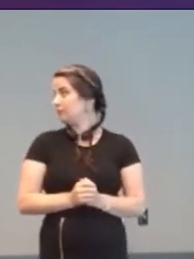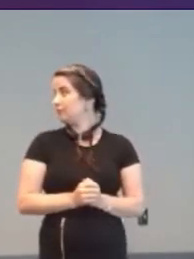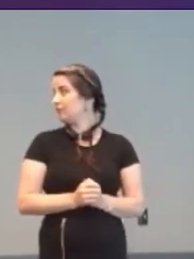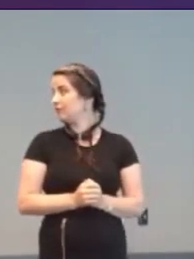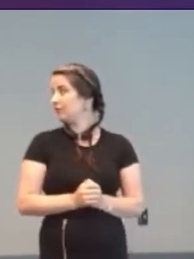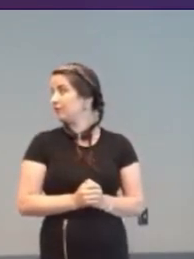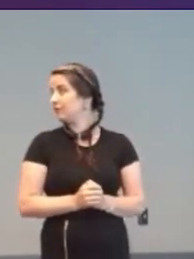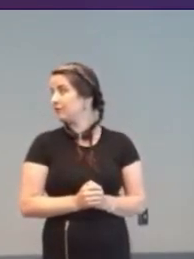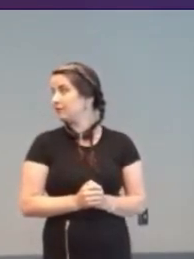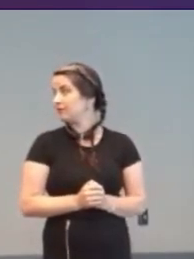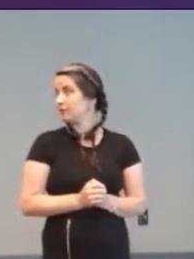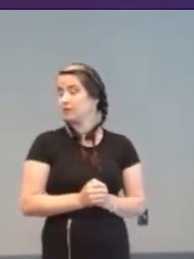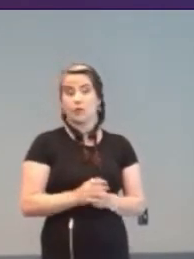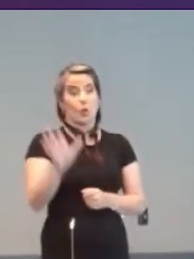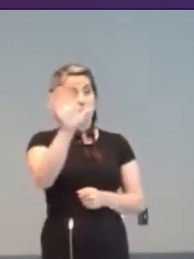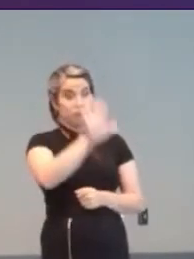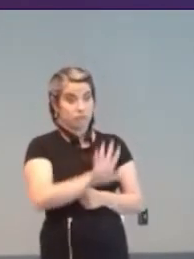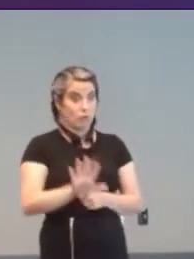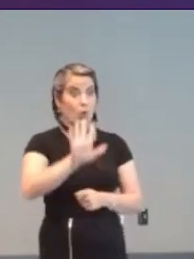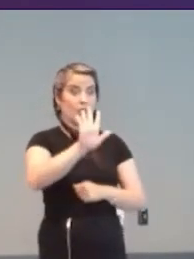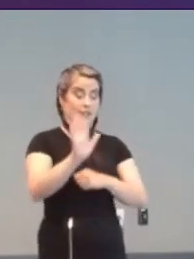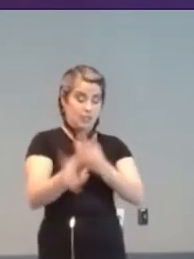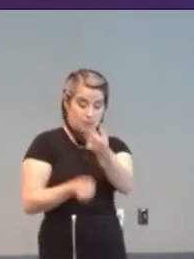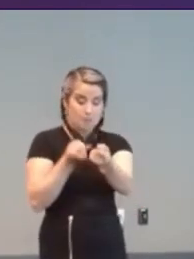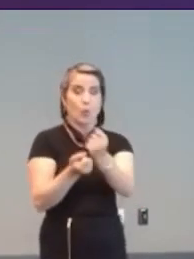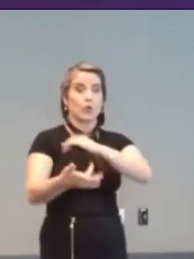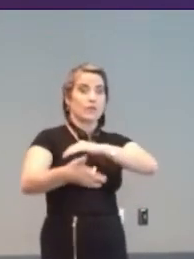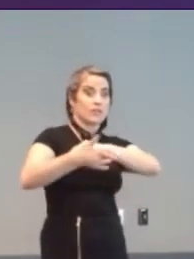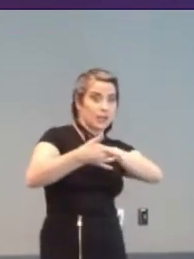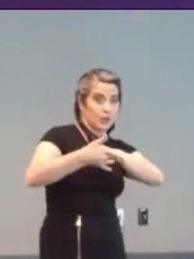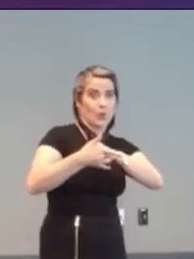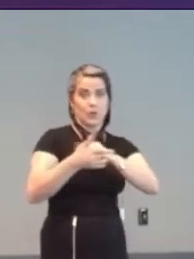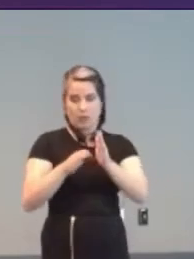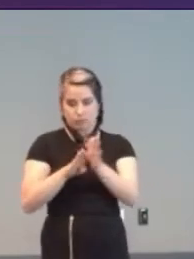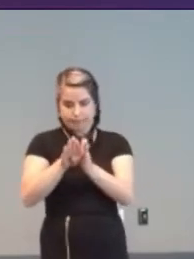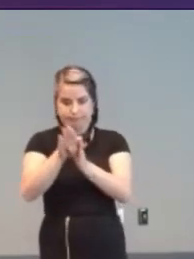Around all this new technology for living, communities formed. One was with